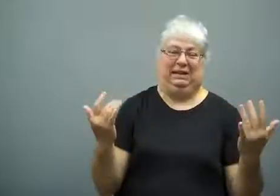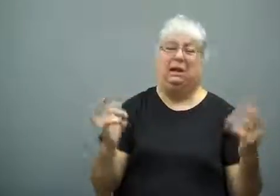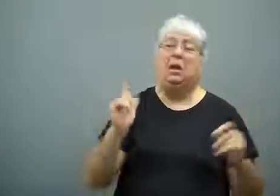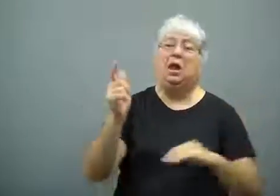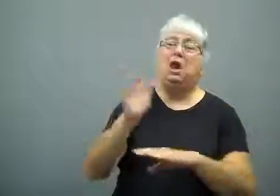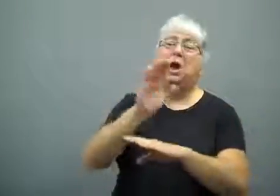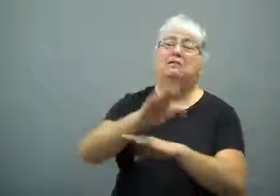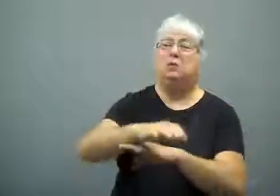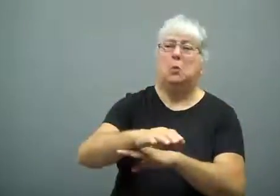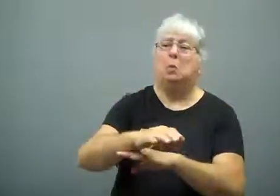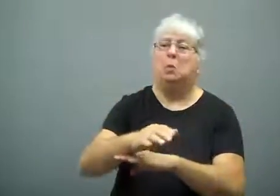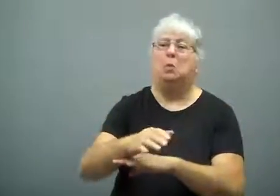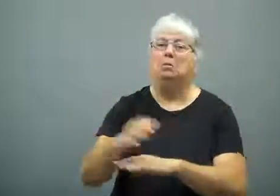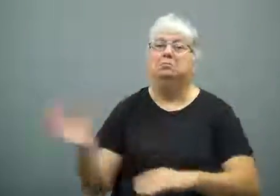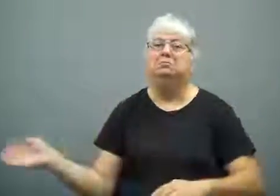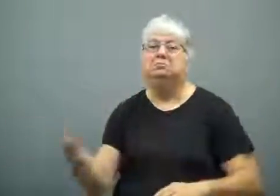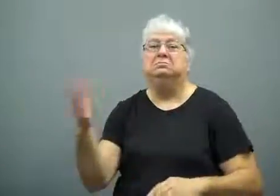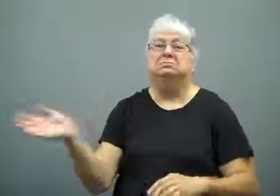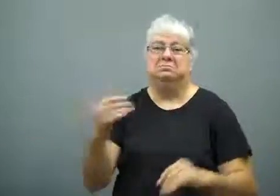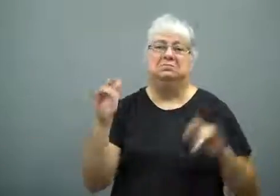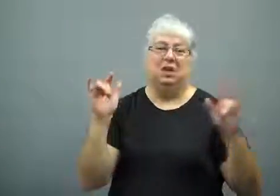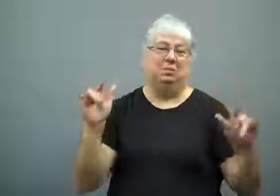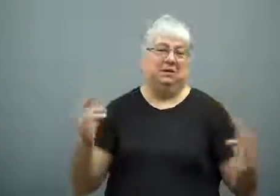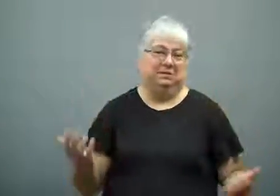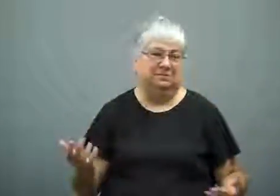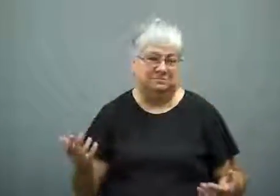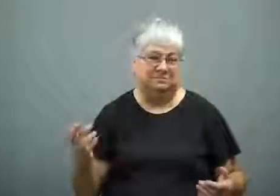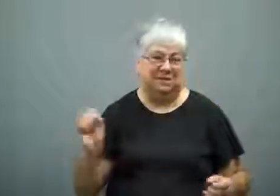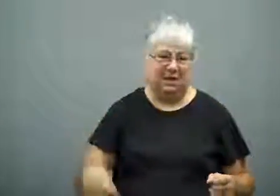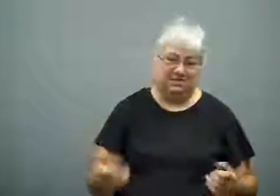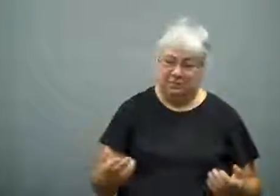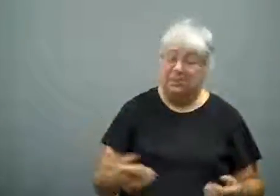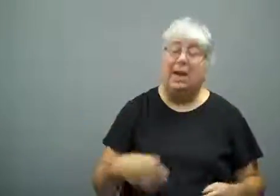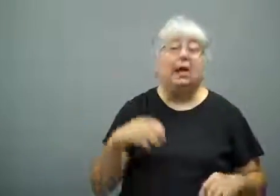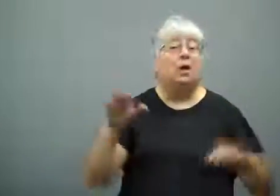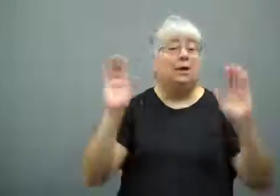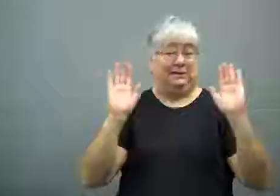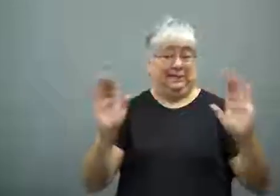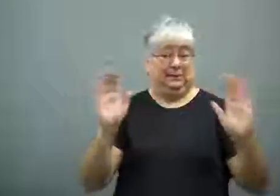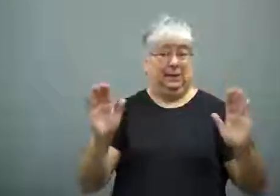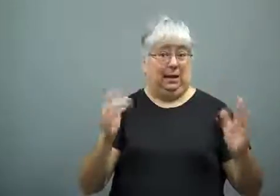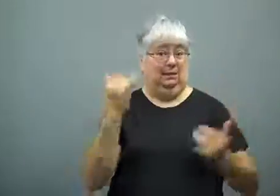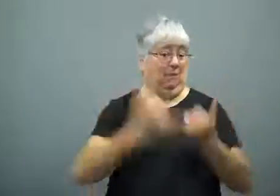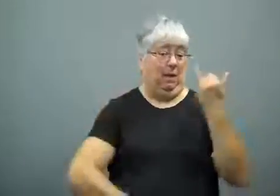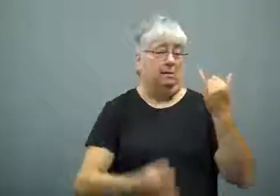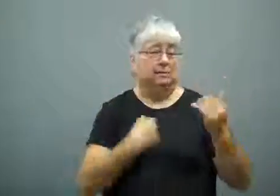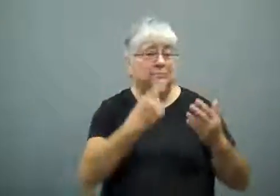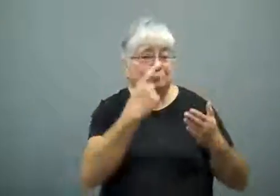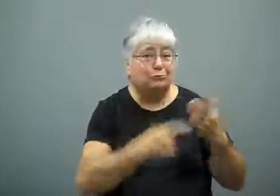They were able to go out later in the day.